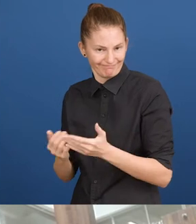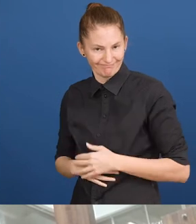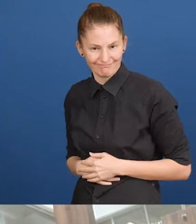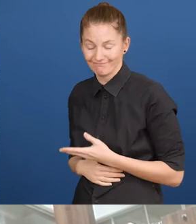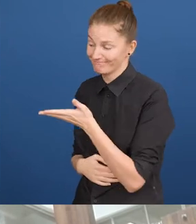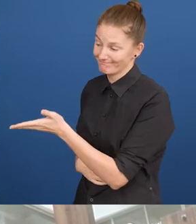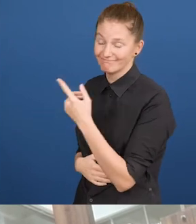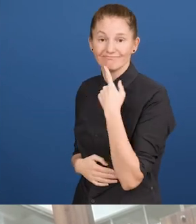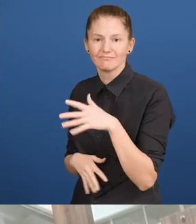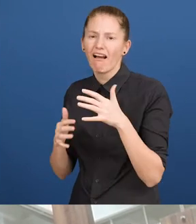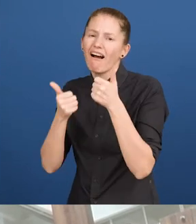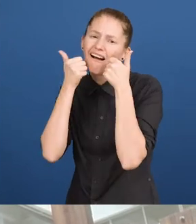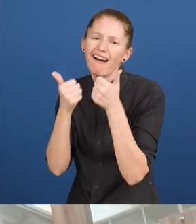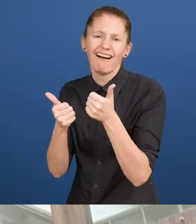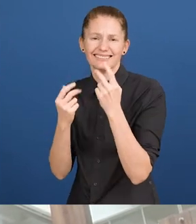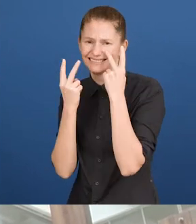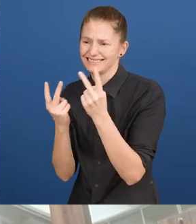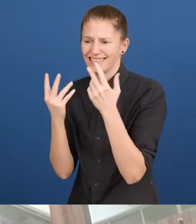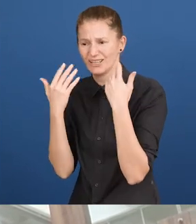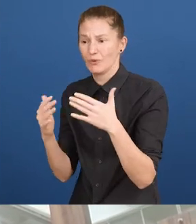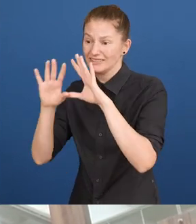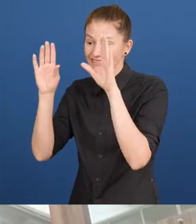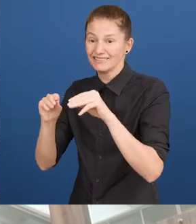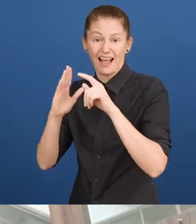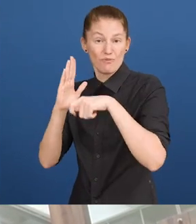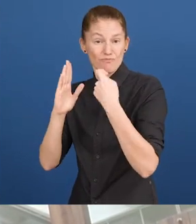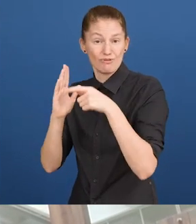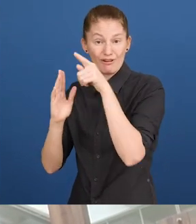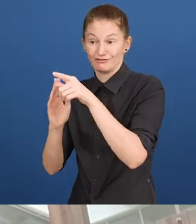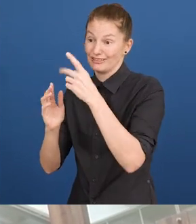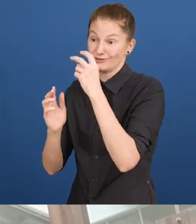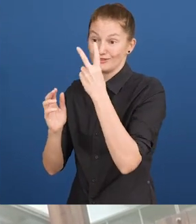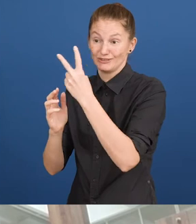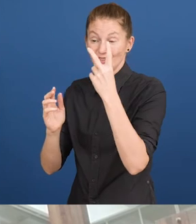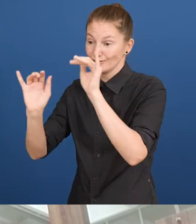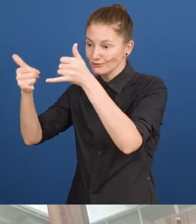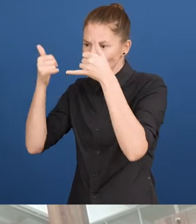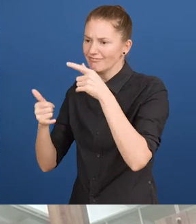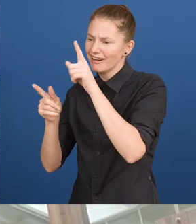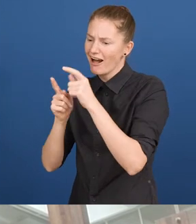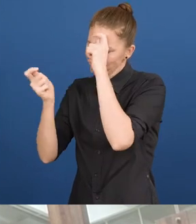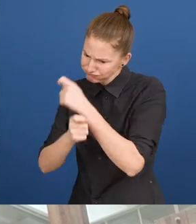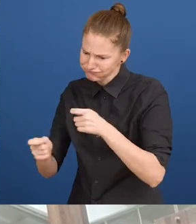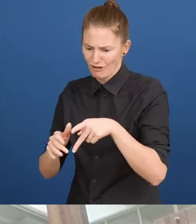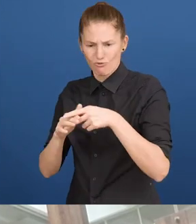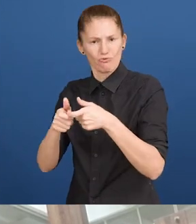as a 2022 Zero Project Awardee. Congratulations to everyone involved in co-designing this community driven approach."